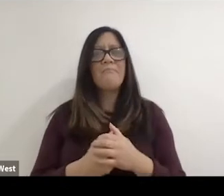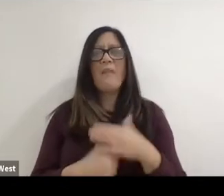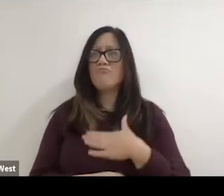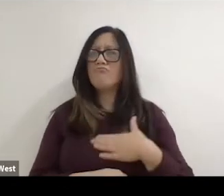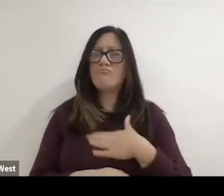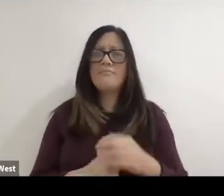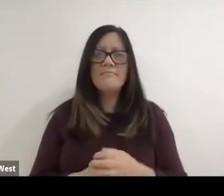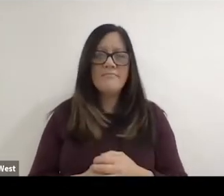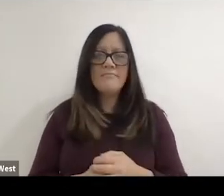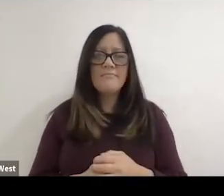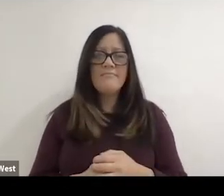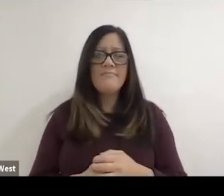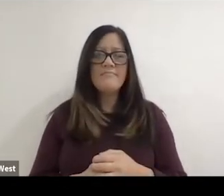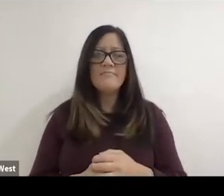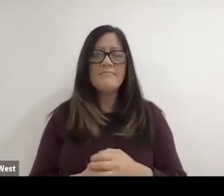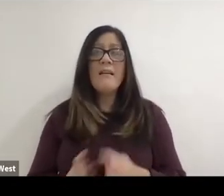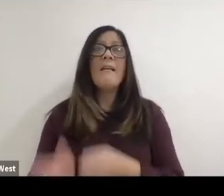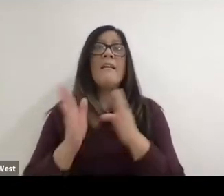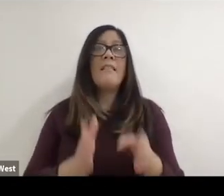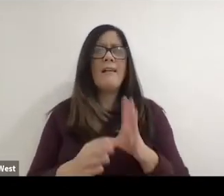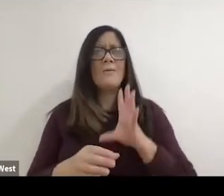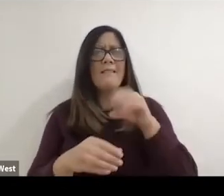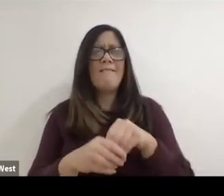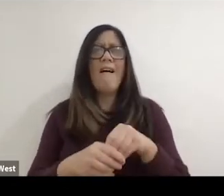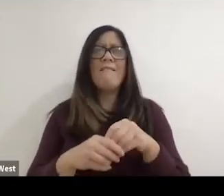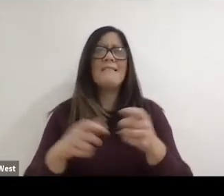And then I got involved really in the administration 'cause there was